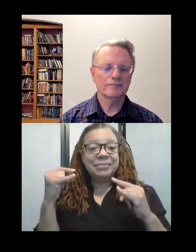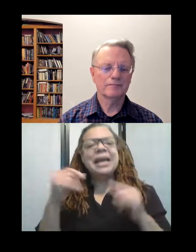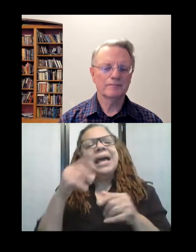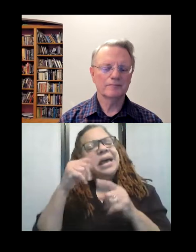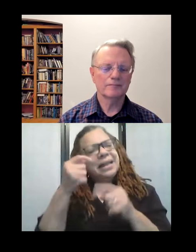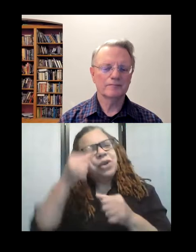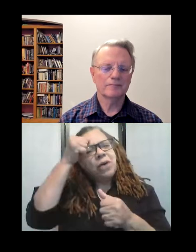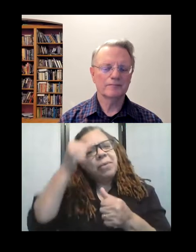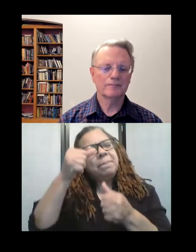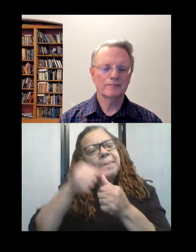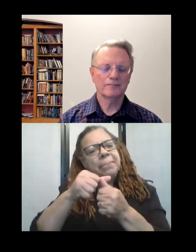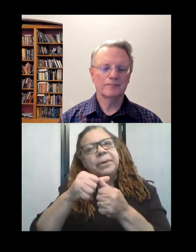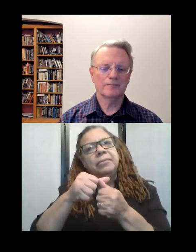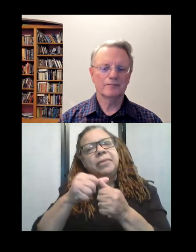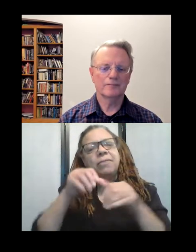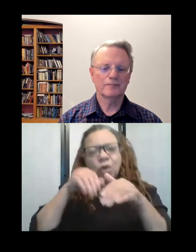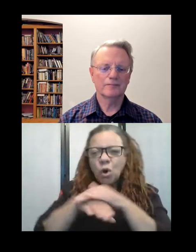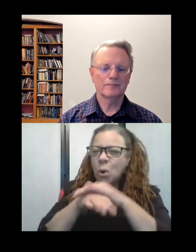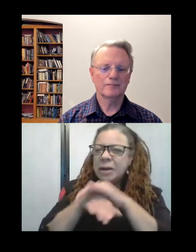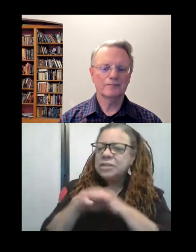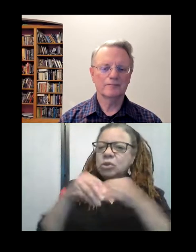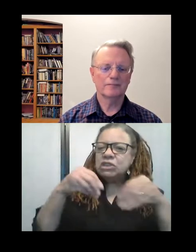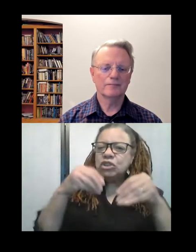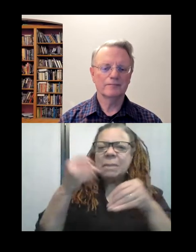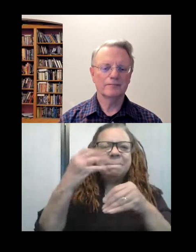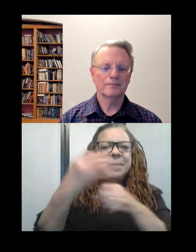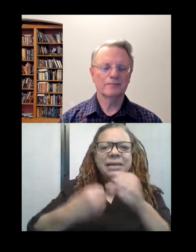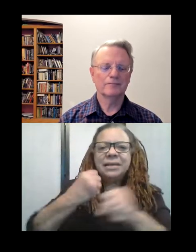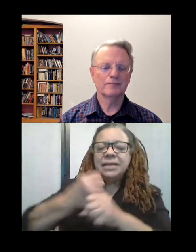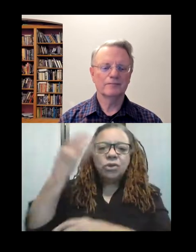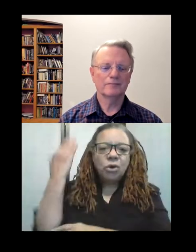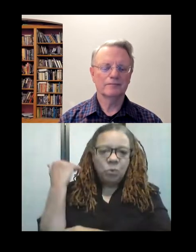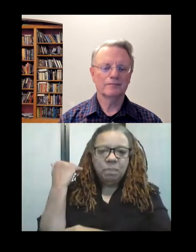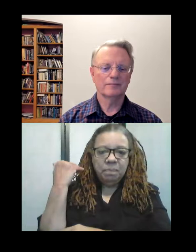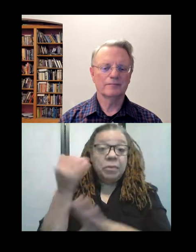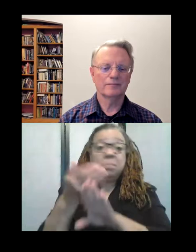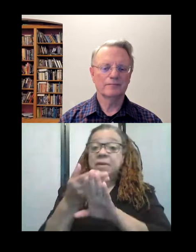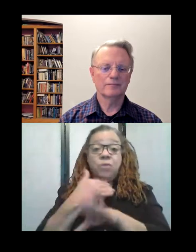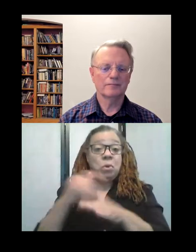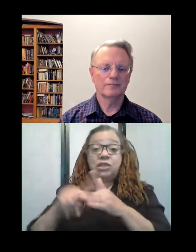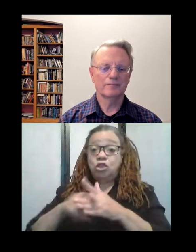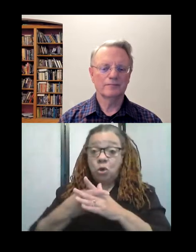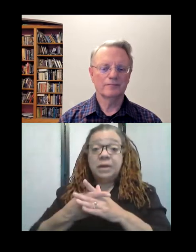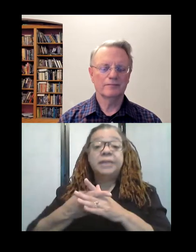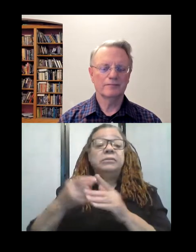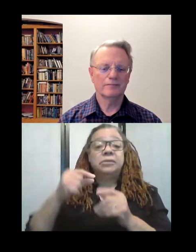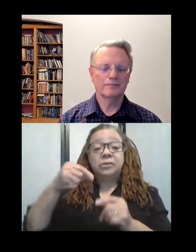going into our culture years ago, uh before any of this, and on the table was